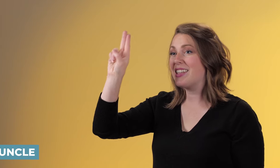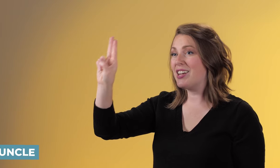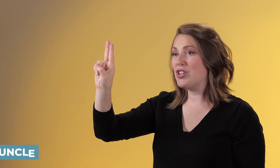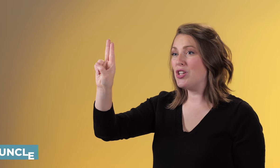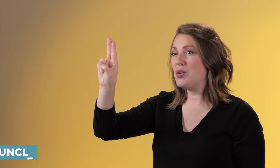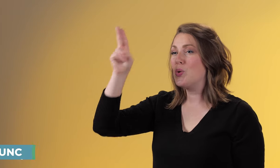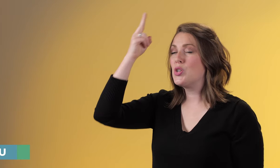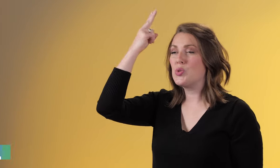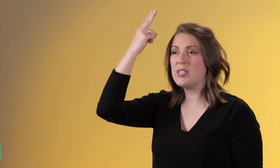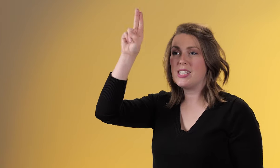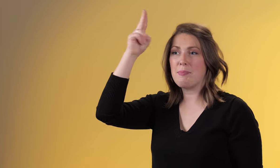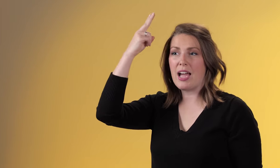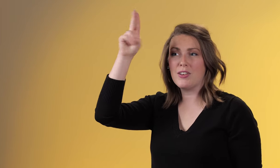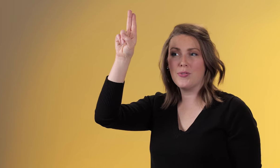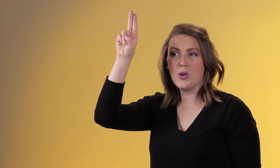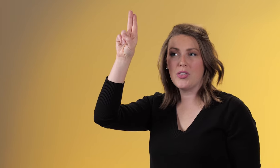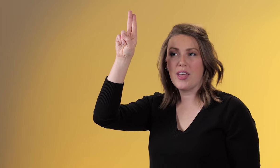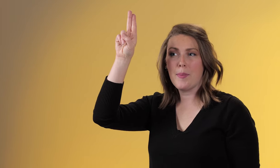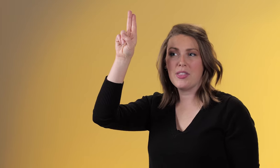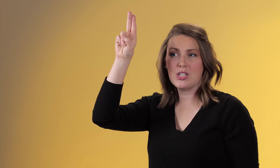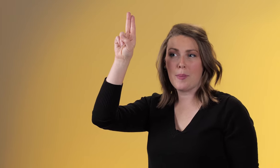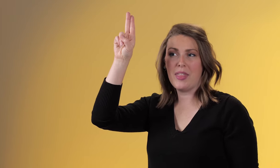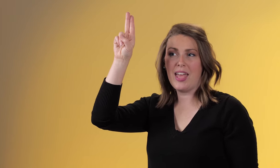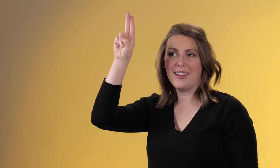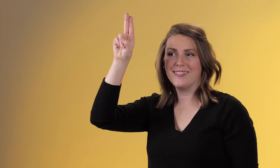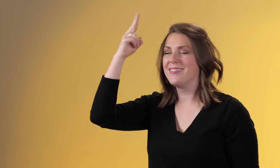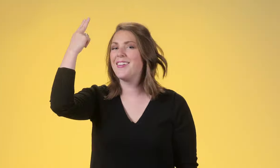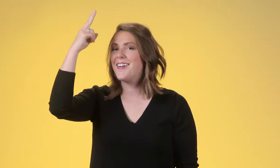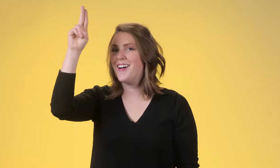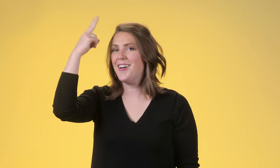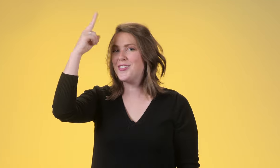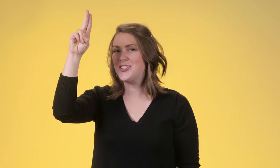letter u twisting back and forth up at the top of the head. Uncle